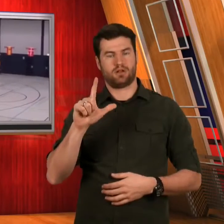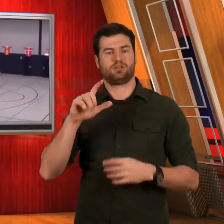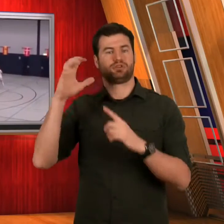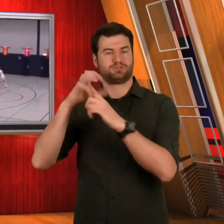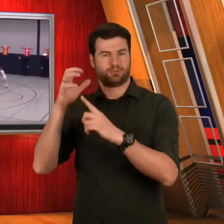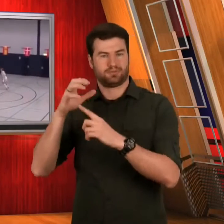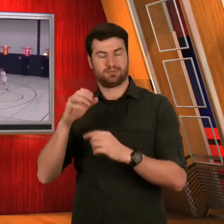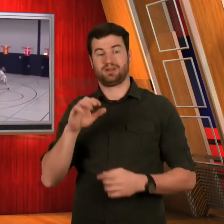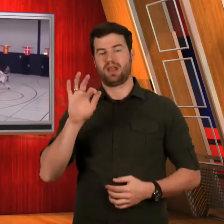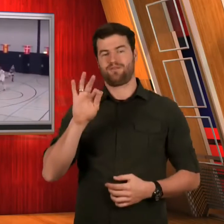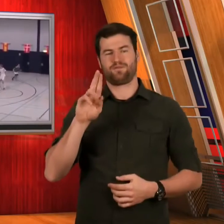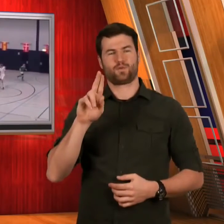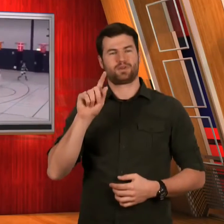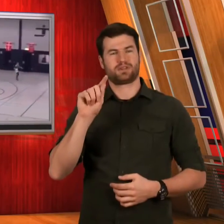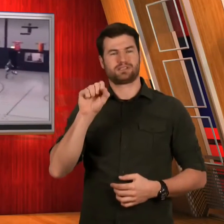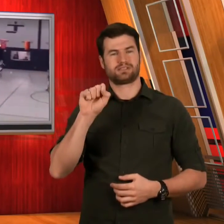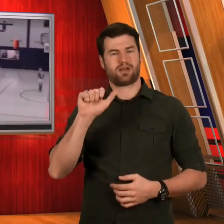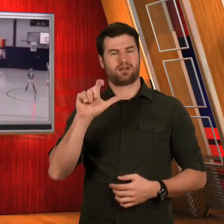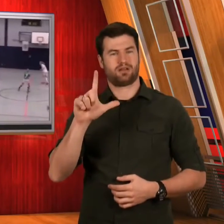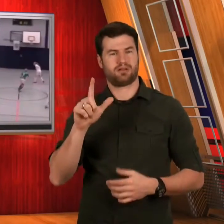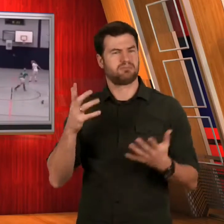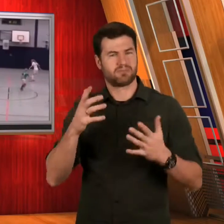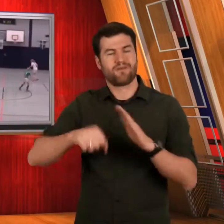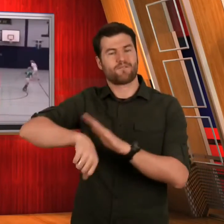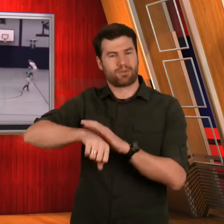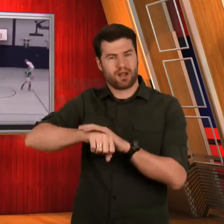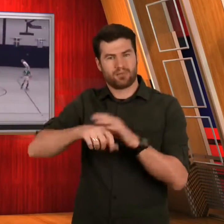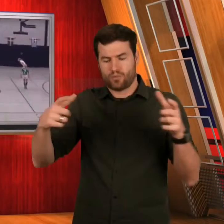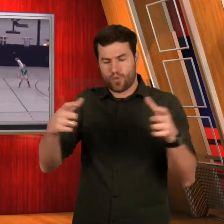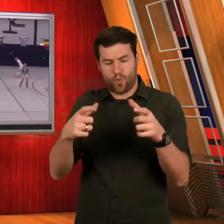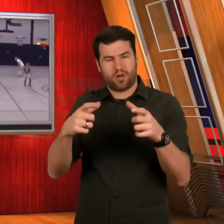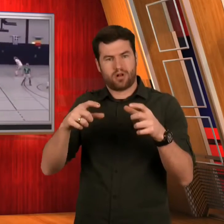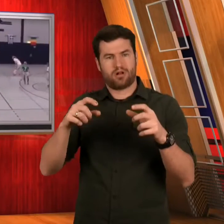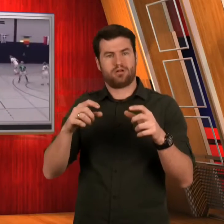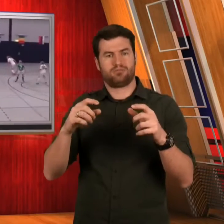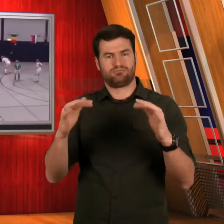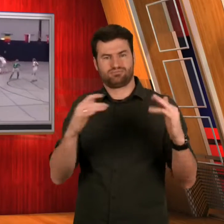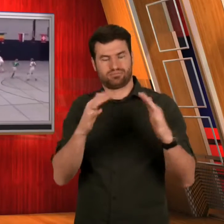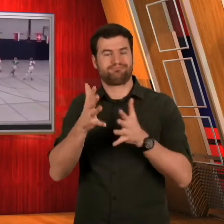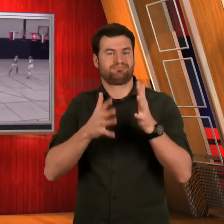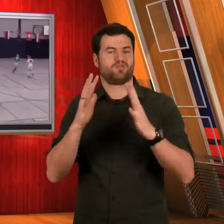Women Futsal Championships.